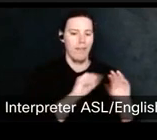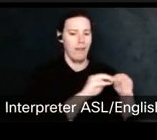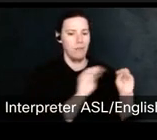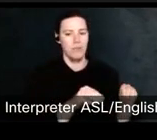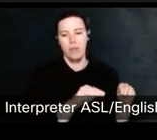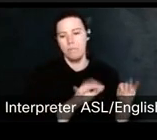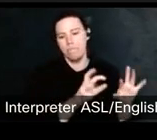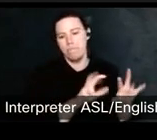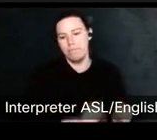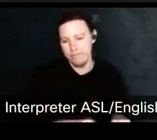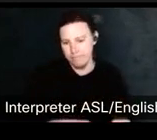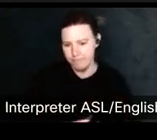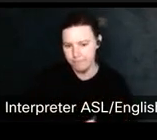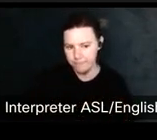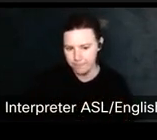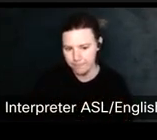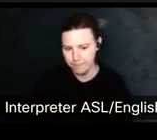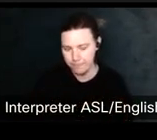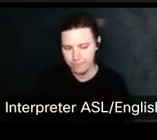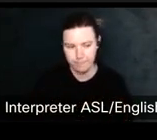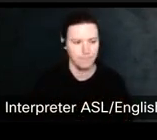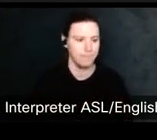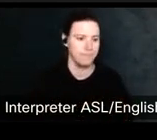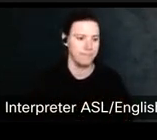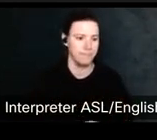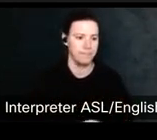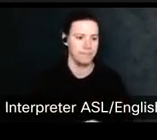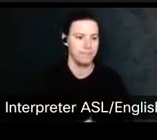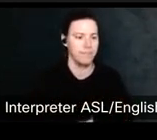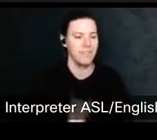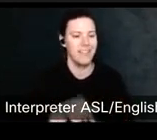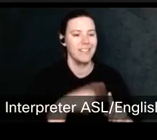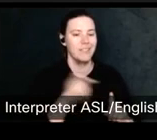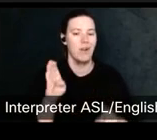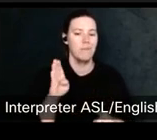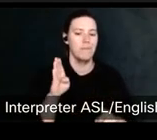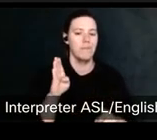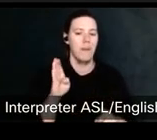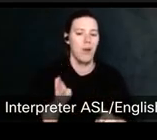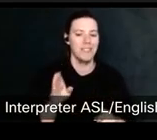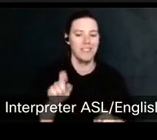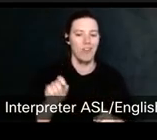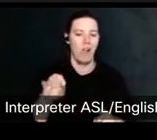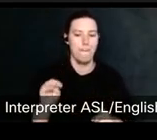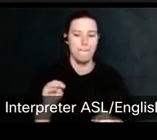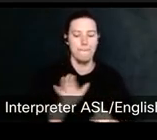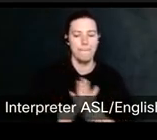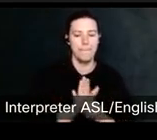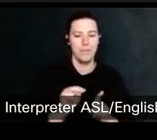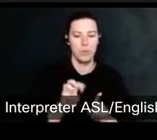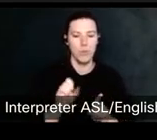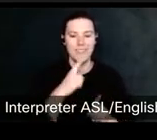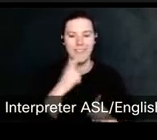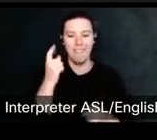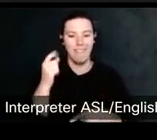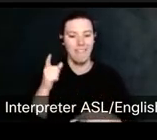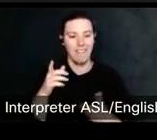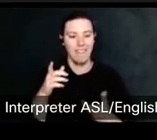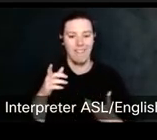And this is from the Boston com news, talking about how the public never saw the artist giant installation. Now, the museum takes it apart.